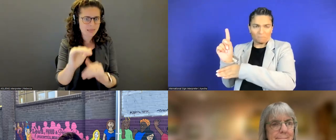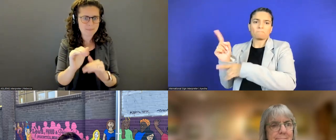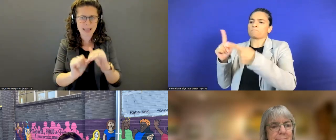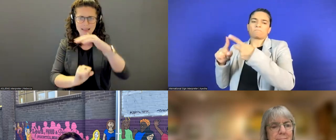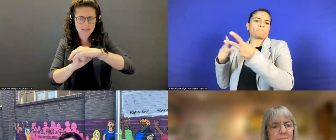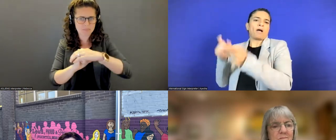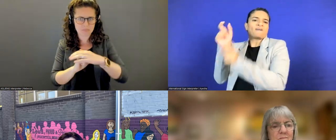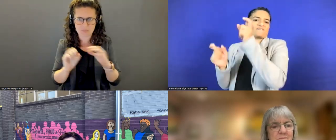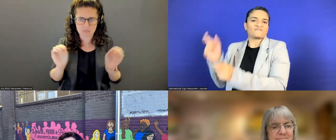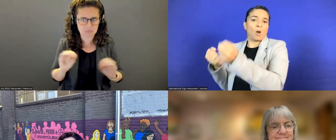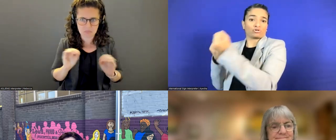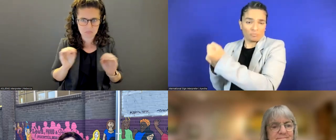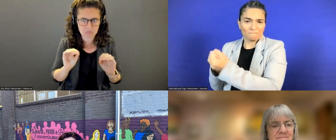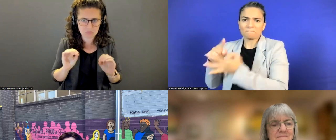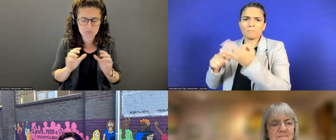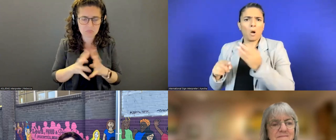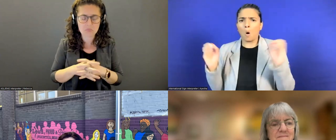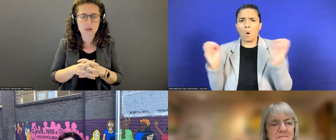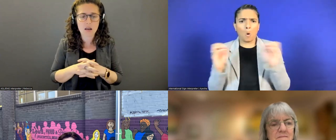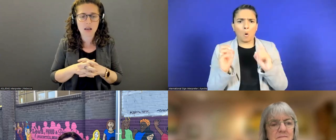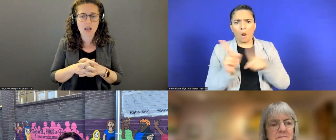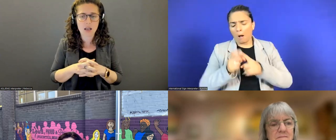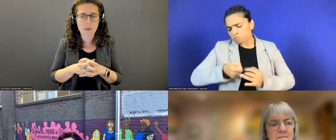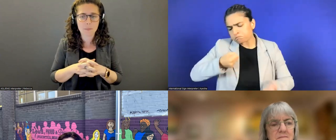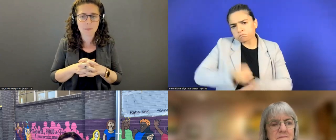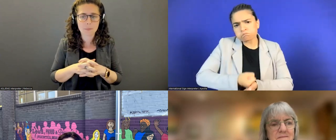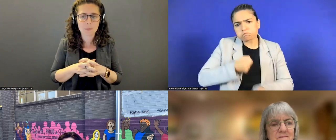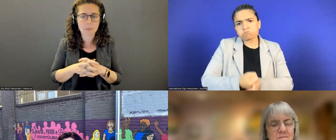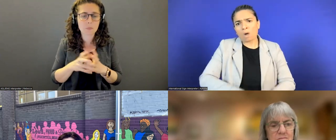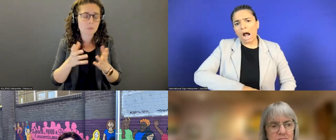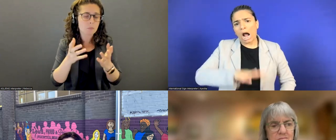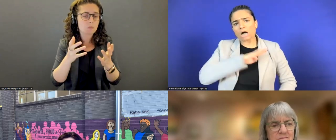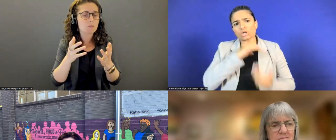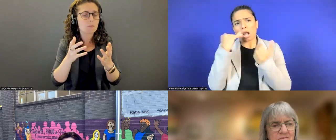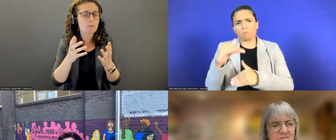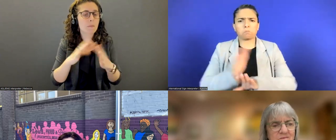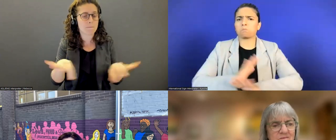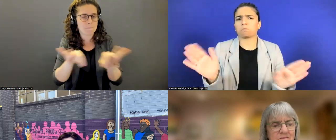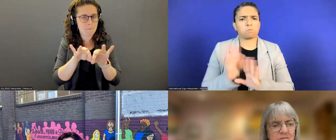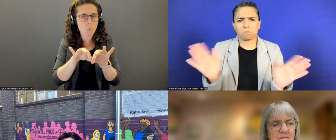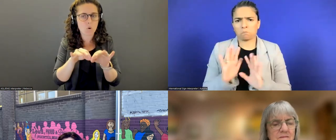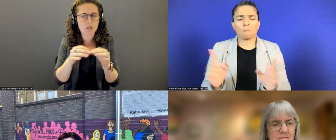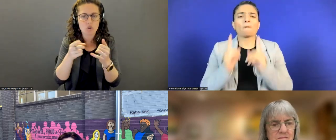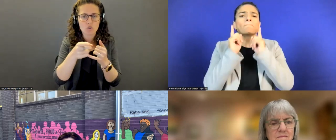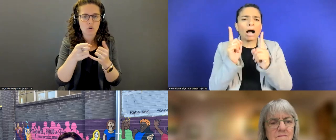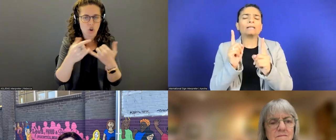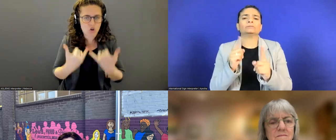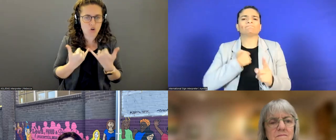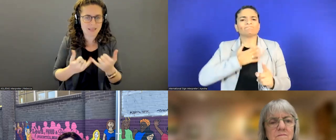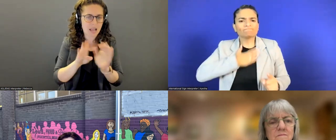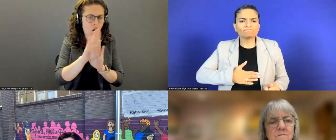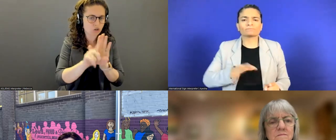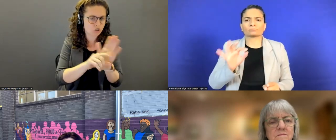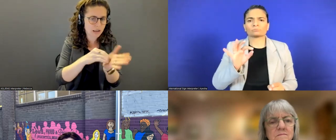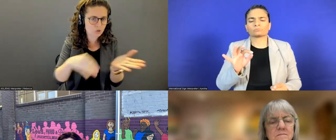We ask that they are currently enrolled in an undergrad or graduate program, or within